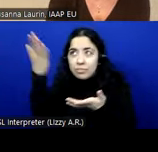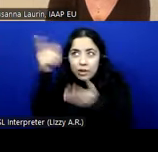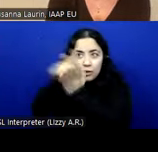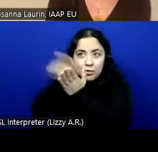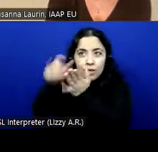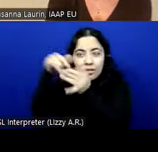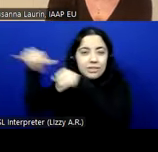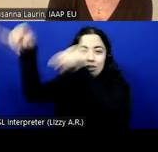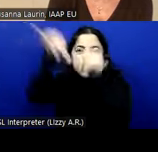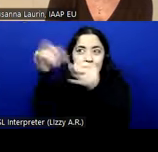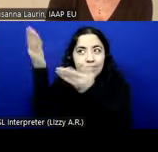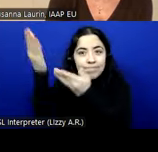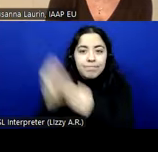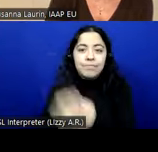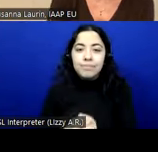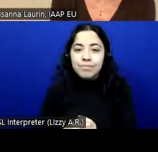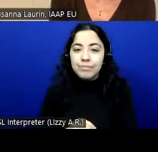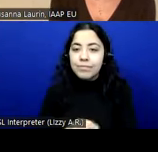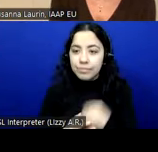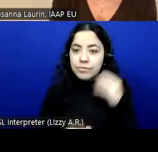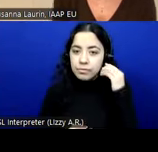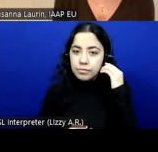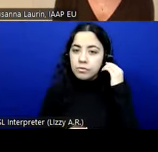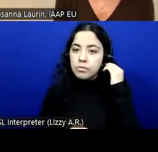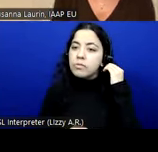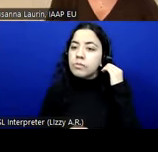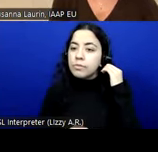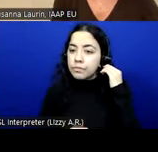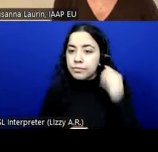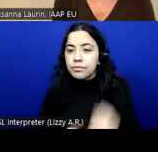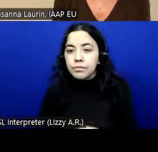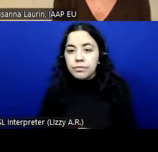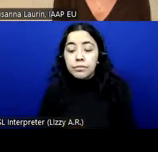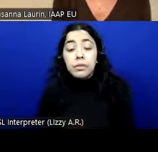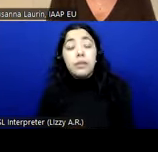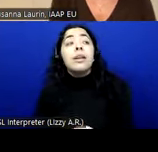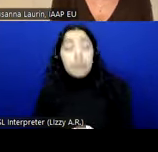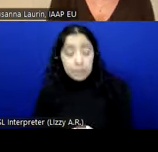Yes. But the more questions we get about it, around it,